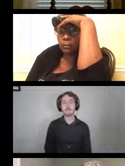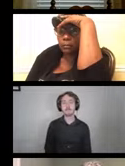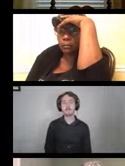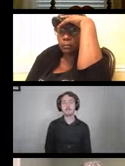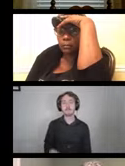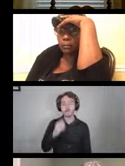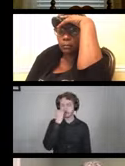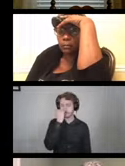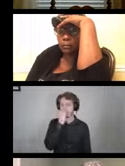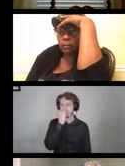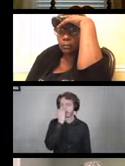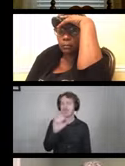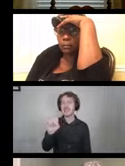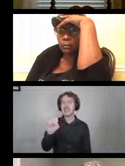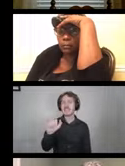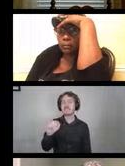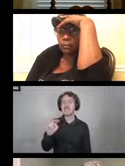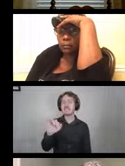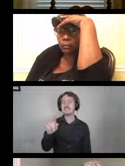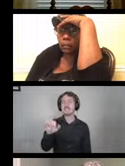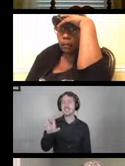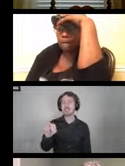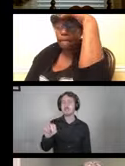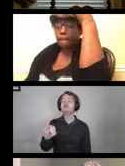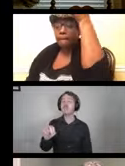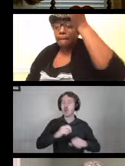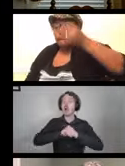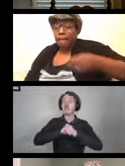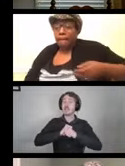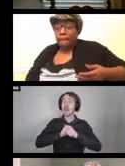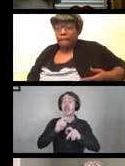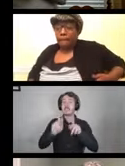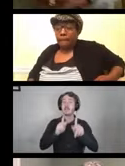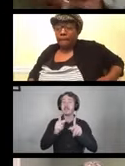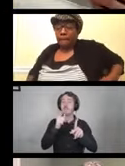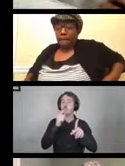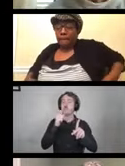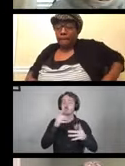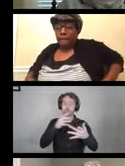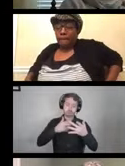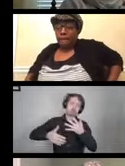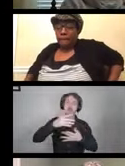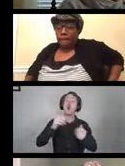Sanitization of devices protects people who come into contact with the device